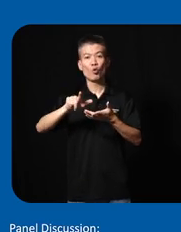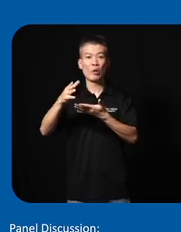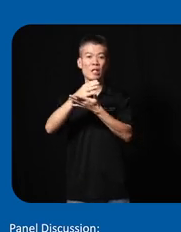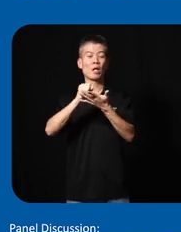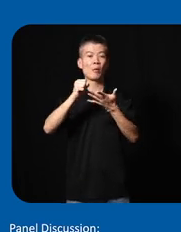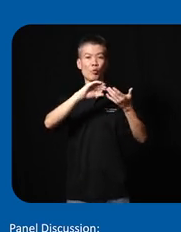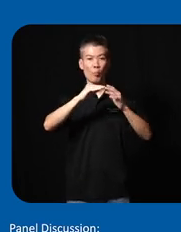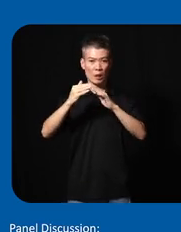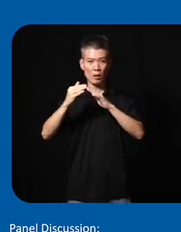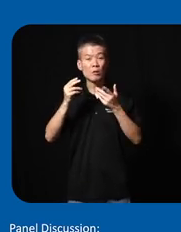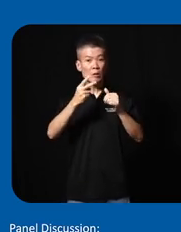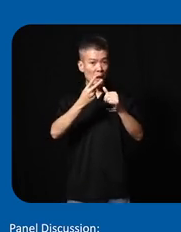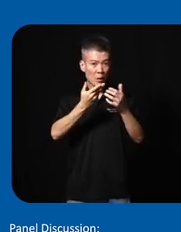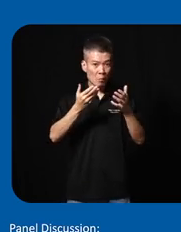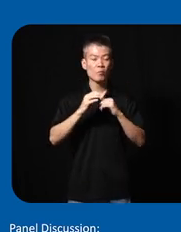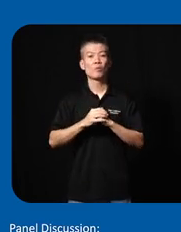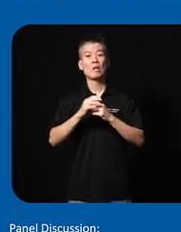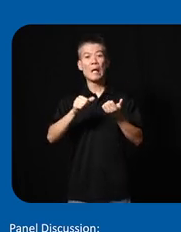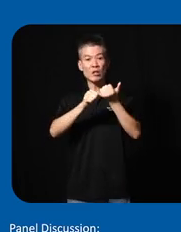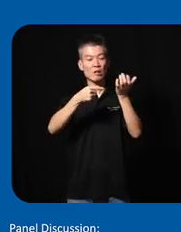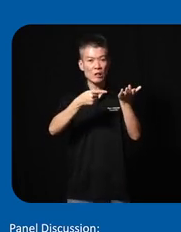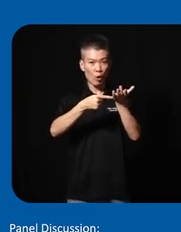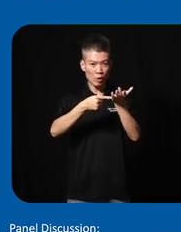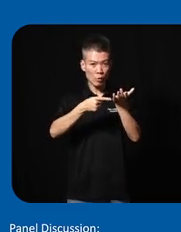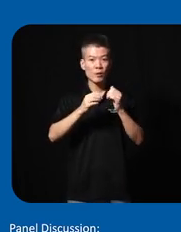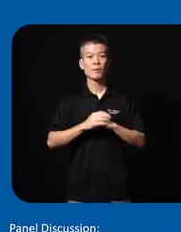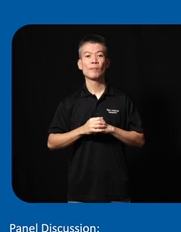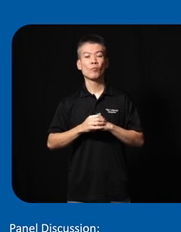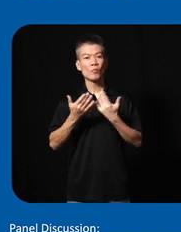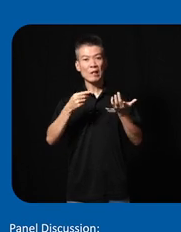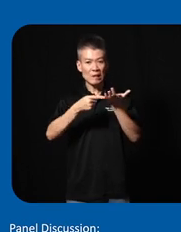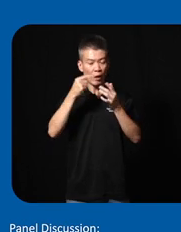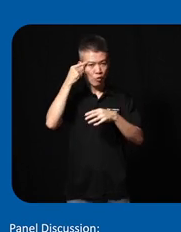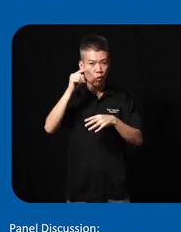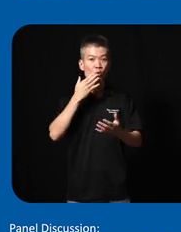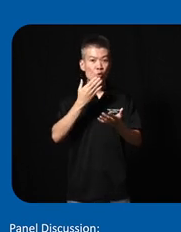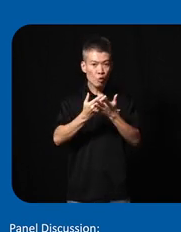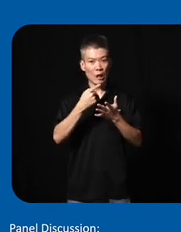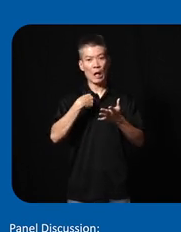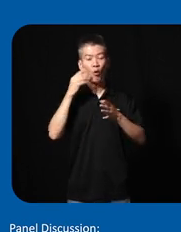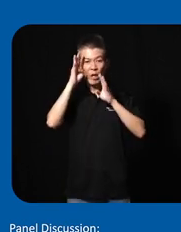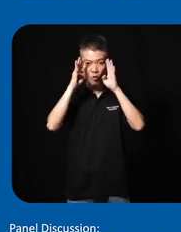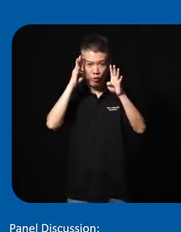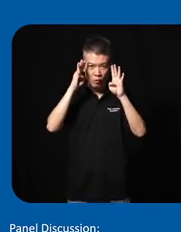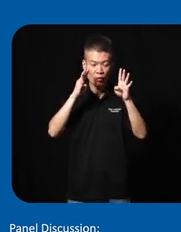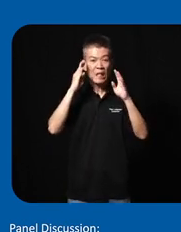unities and the second one is assistive technology uh tech for good which is our Innovation festival